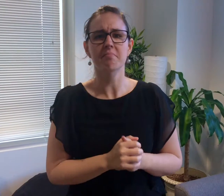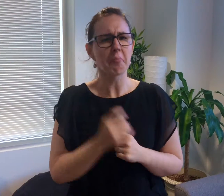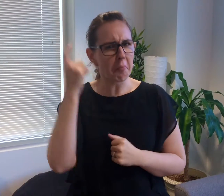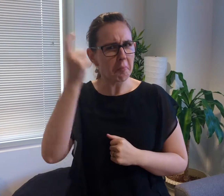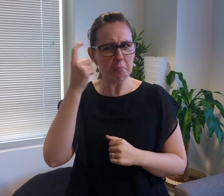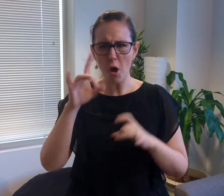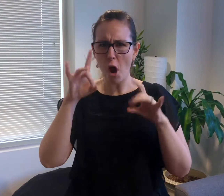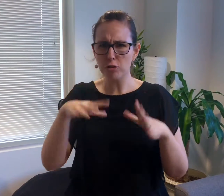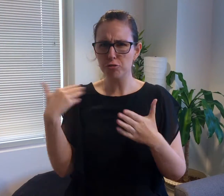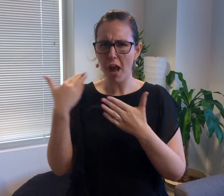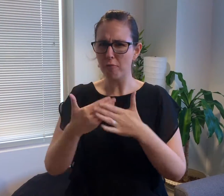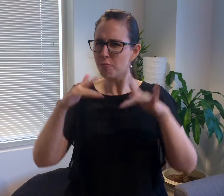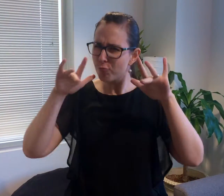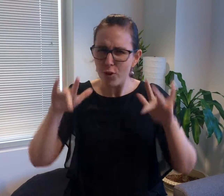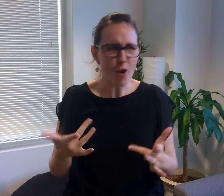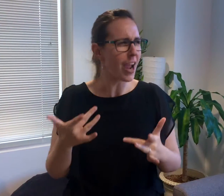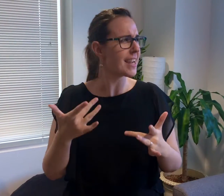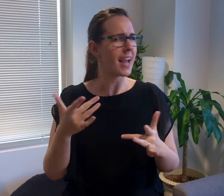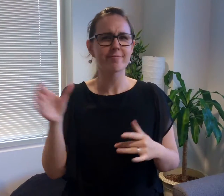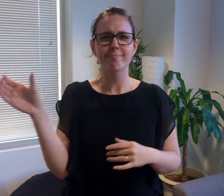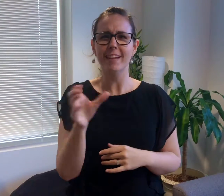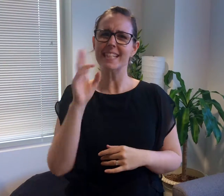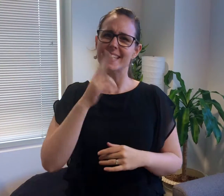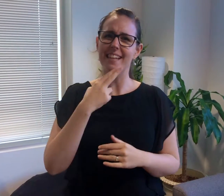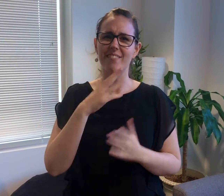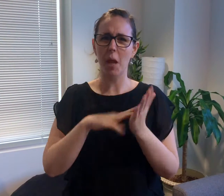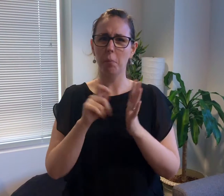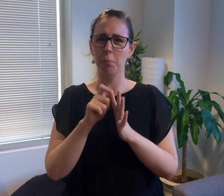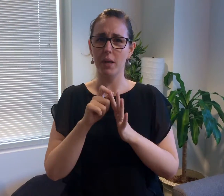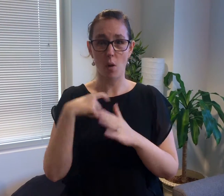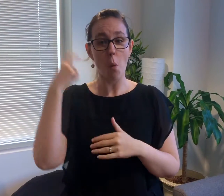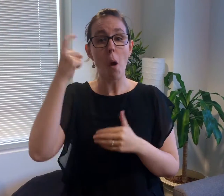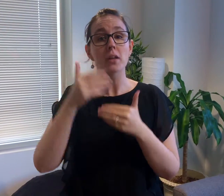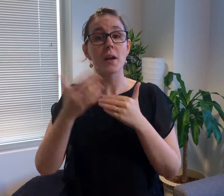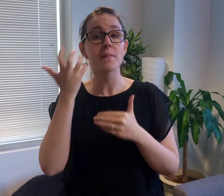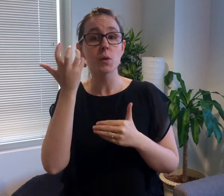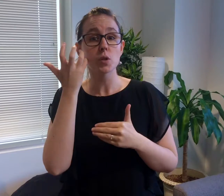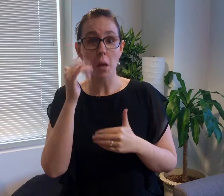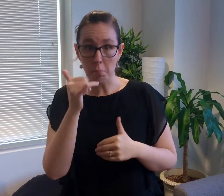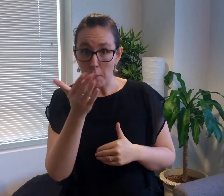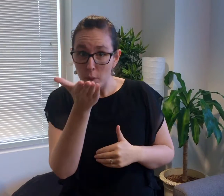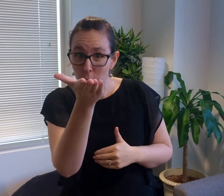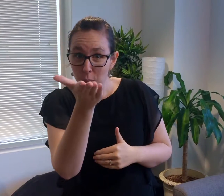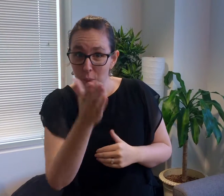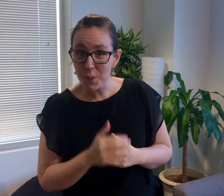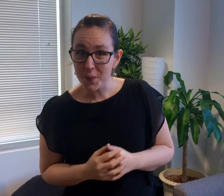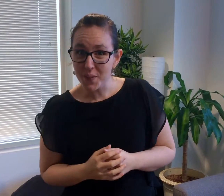Australia has not yet had a Deaf Member of Parliament. I wonder perhaps in the future it might be you?